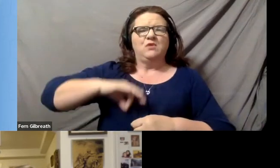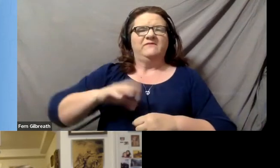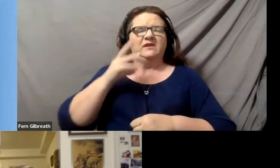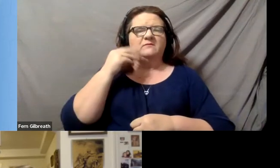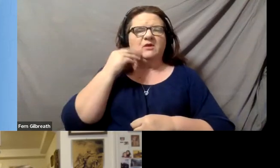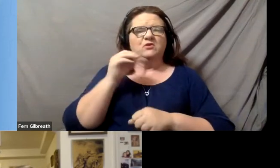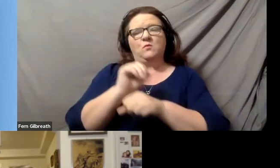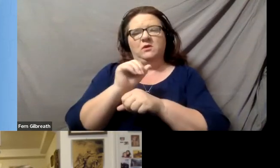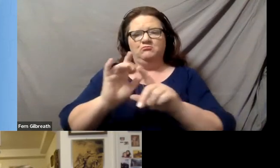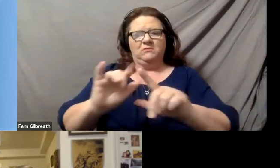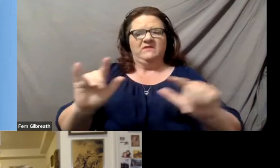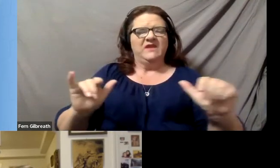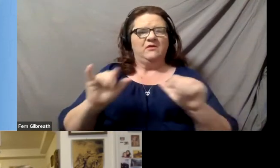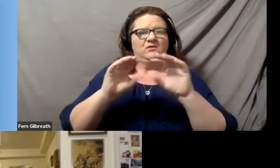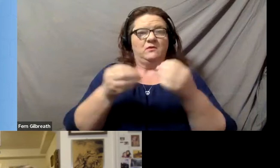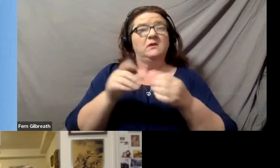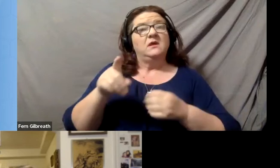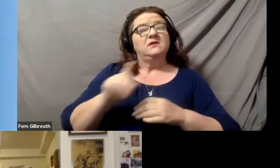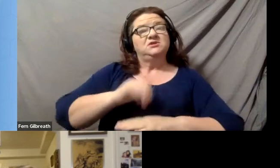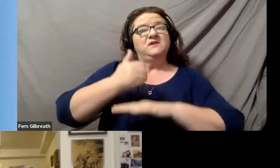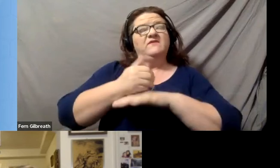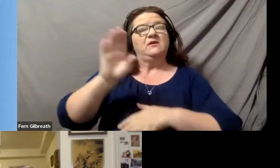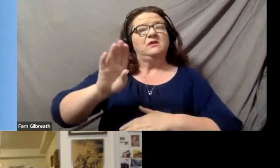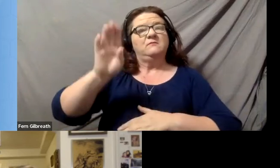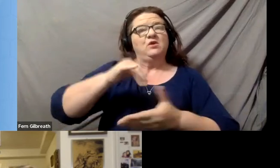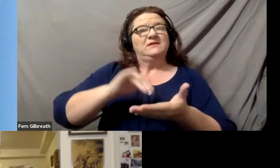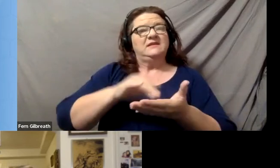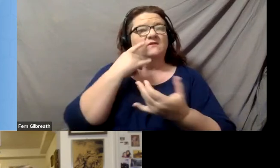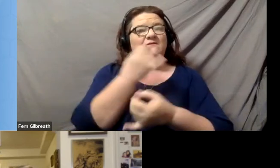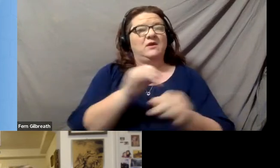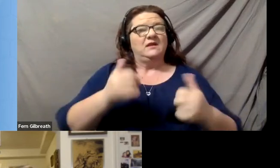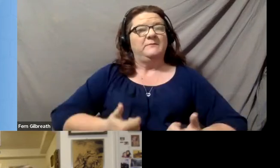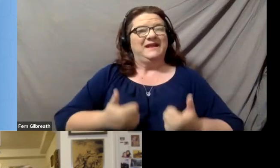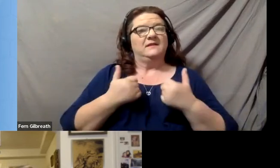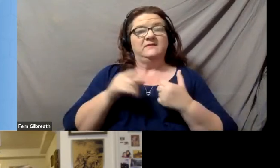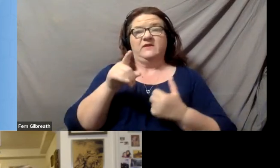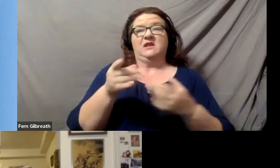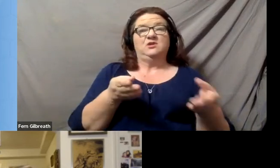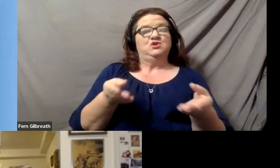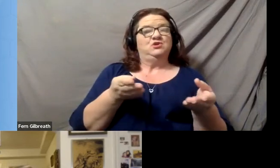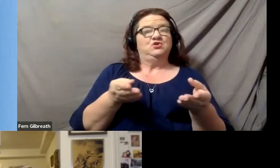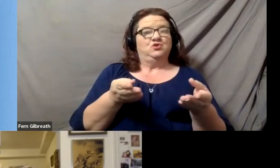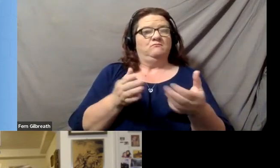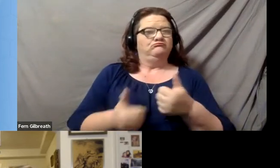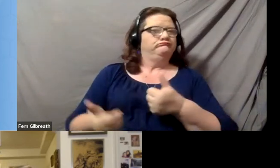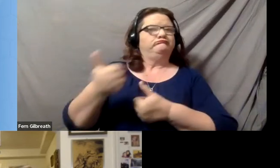She was a founding member of the Berkley Center for Independent Living. And she served in prominent positions in both